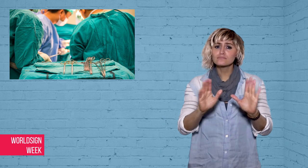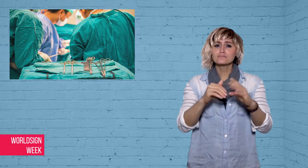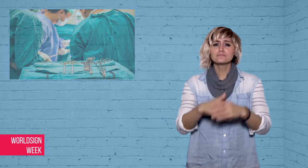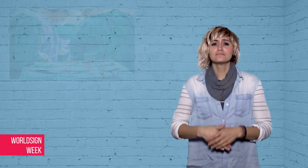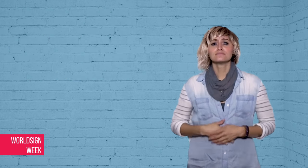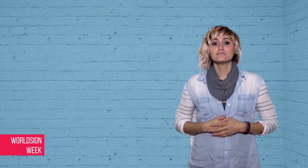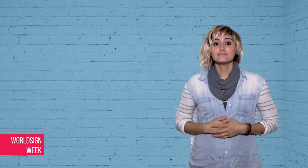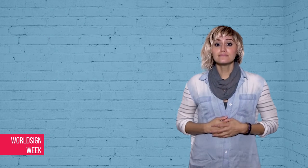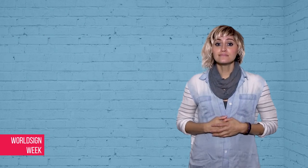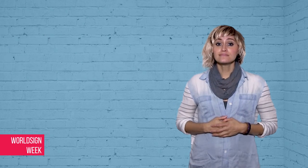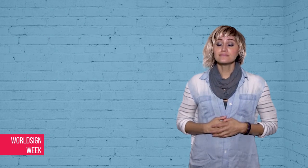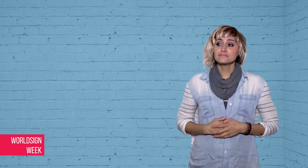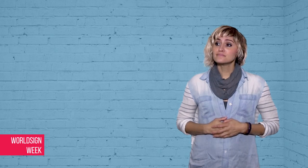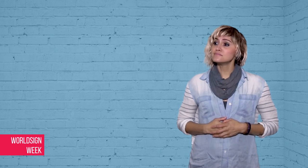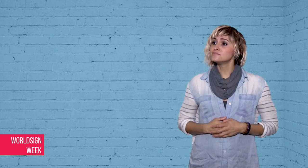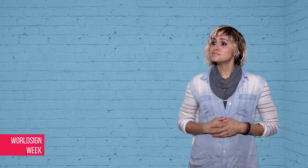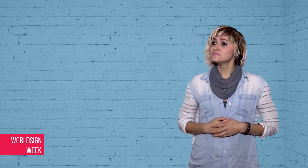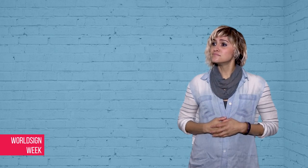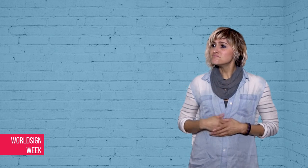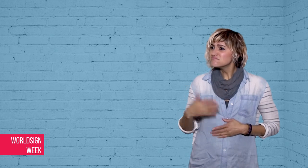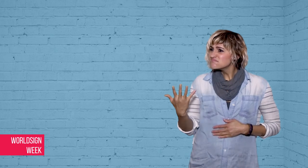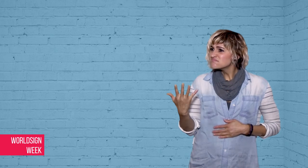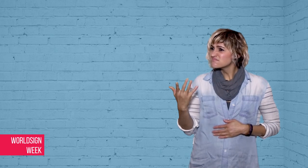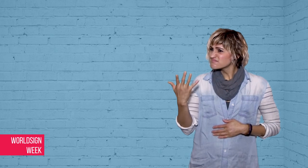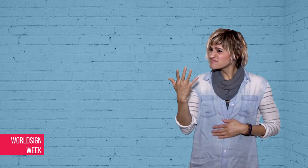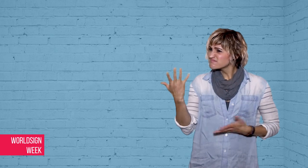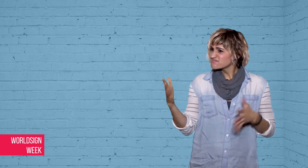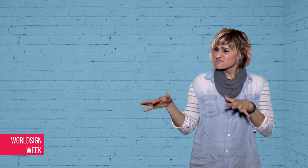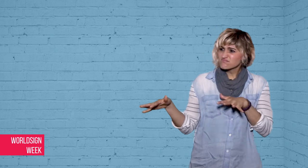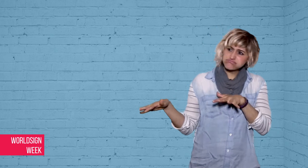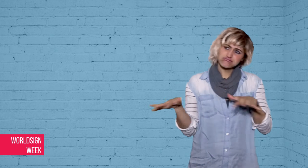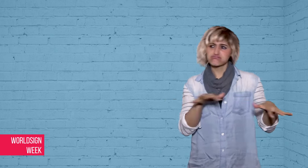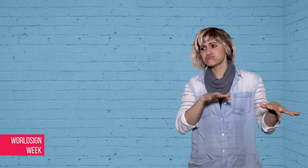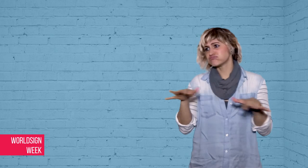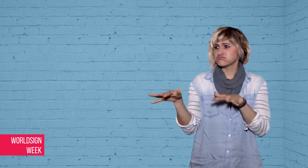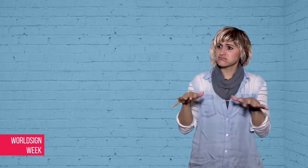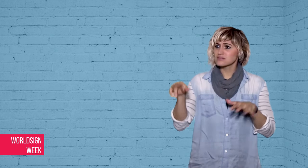He is now in a stable condition. Earthquake in Italy?